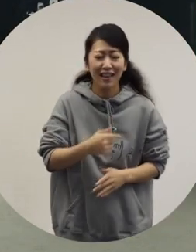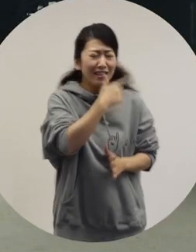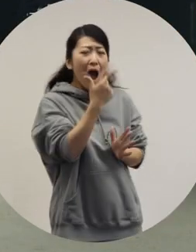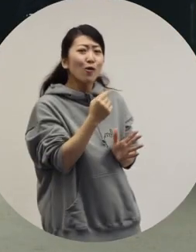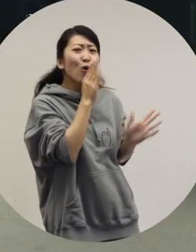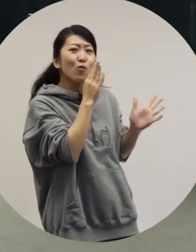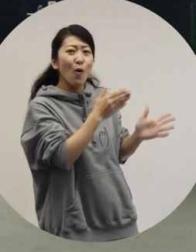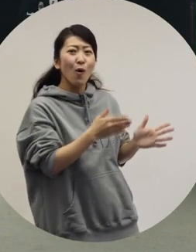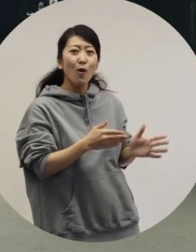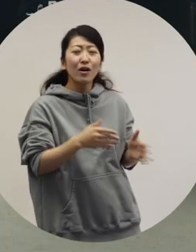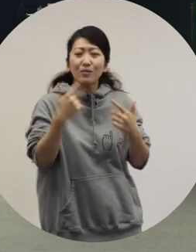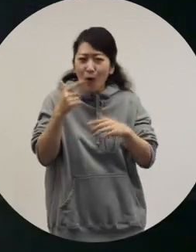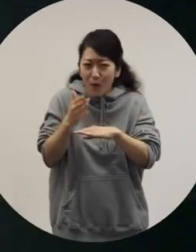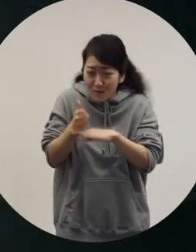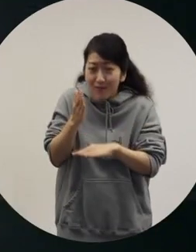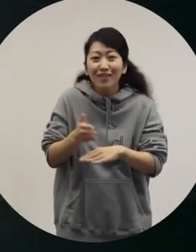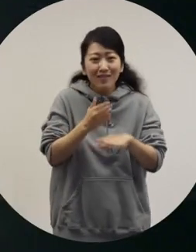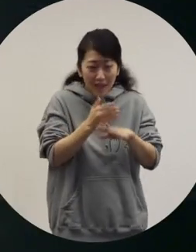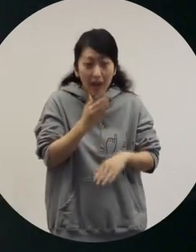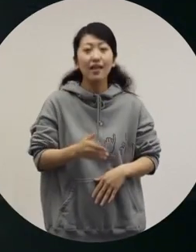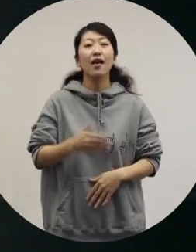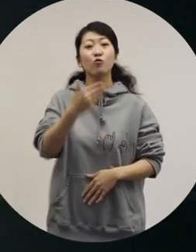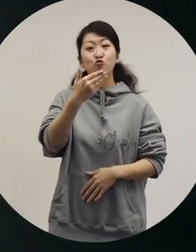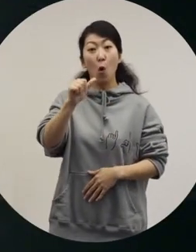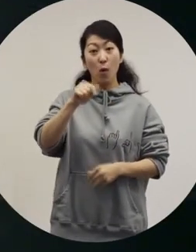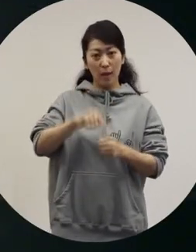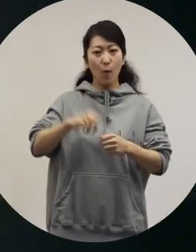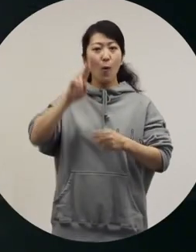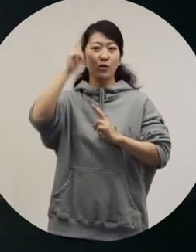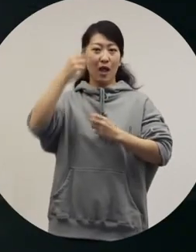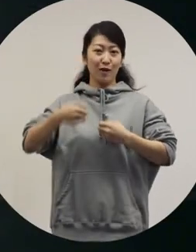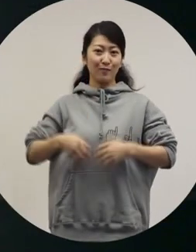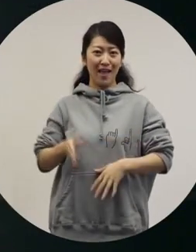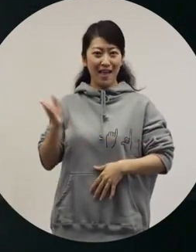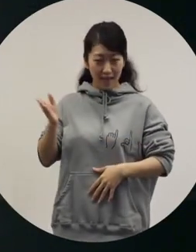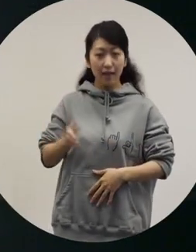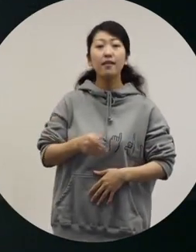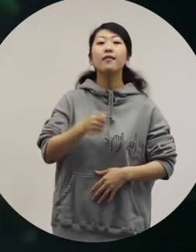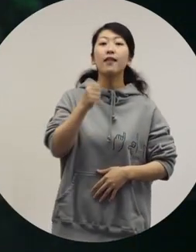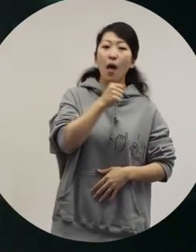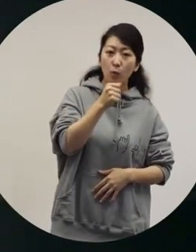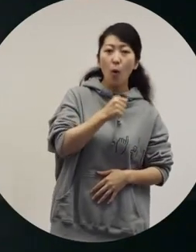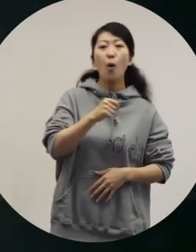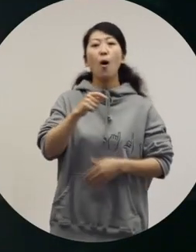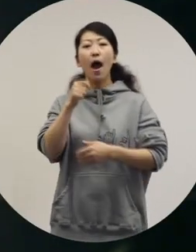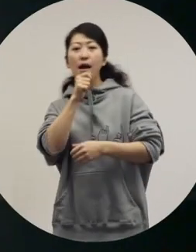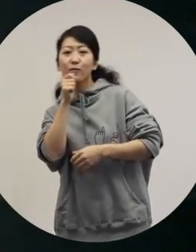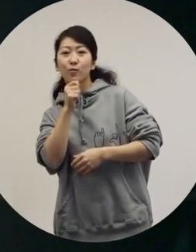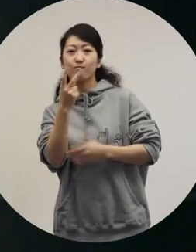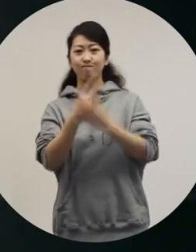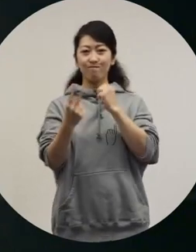[Ochiai] Thank you. -[Ryuchell] Thank you. [Ochiai] You were born in 1995 in Okinawa. You are both an artist and a celebrity. [Ryuchell] Yes.